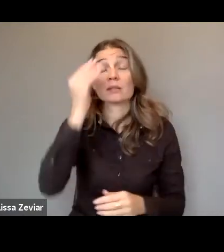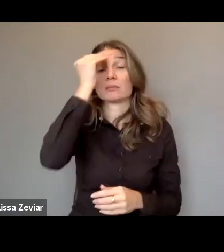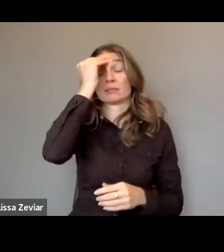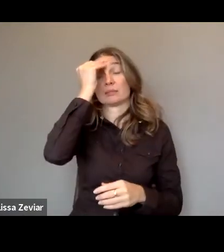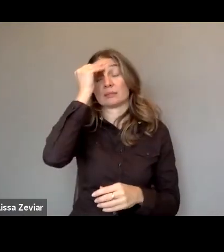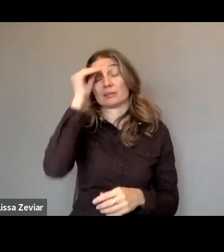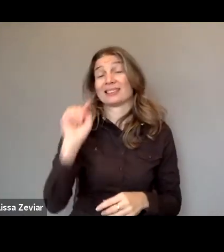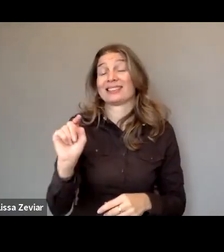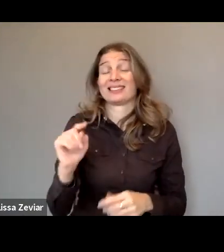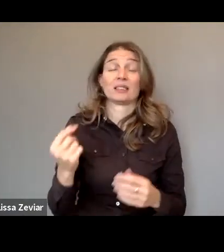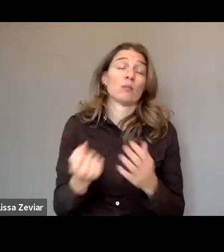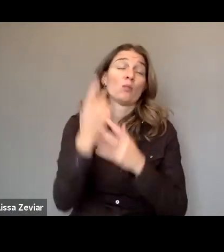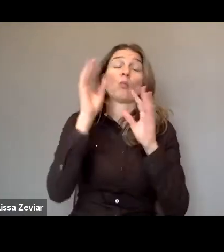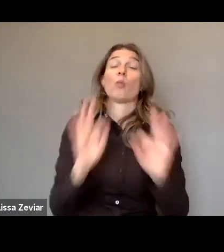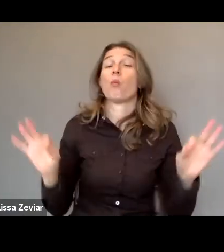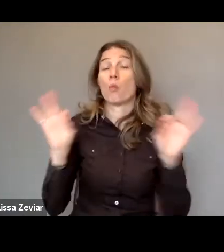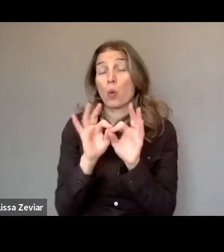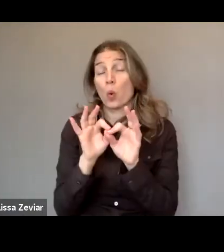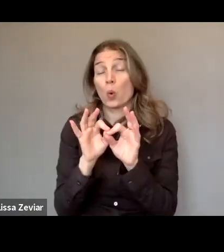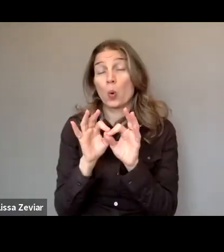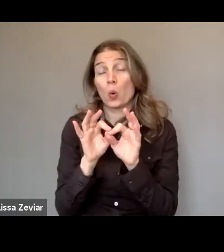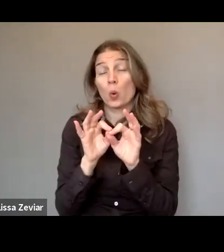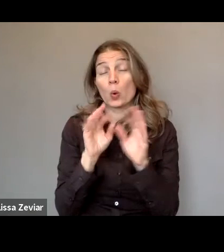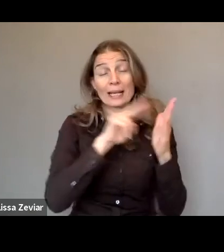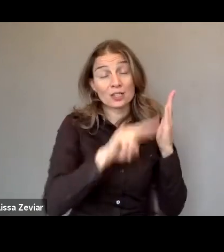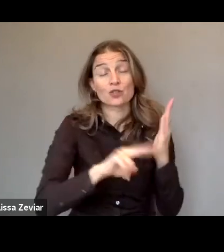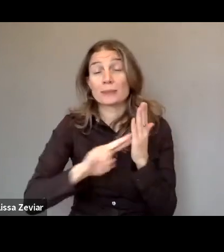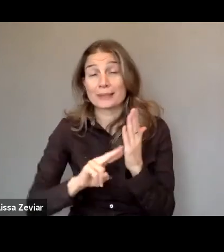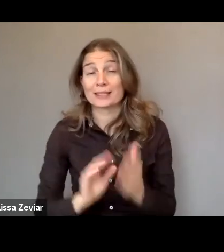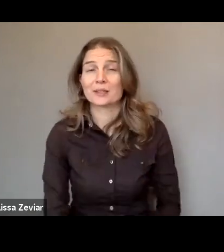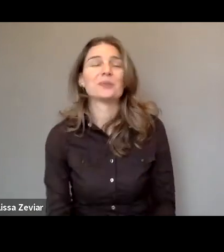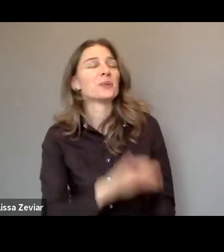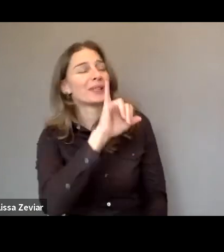So, once again, thank you very much, Isabel, for your contribution.